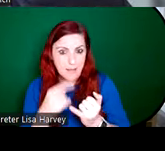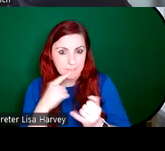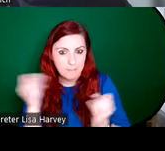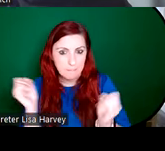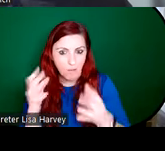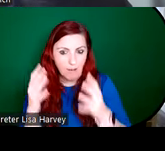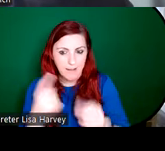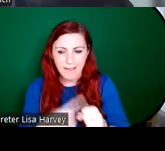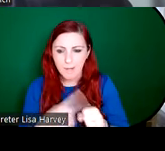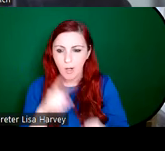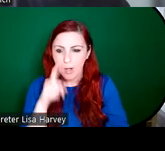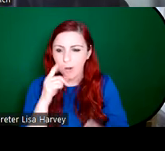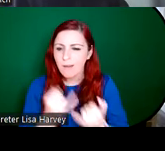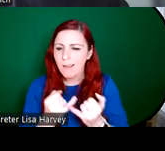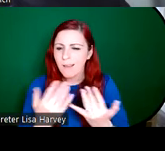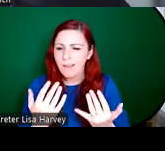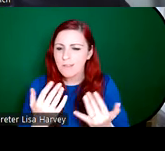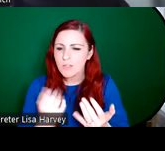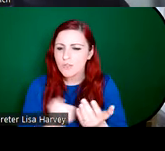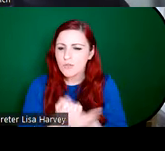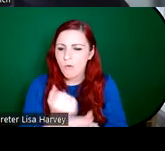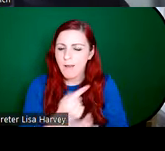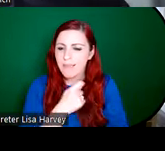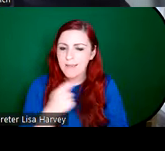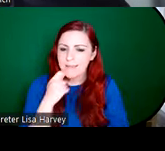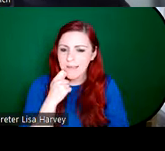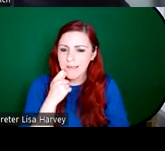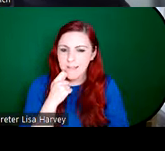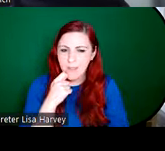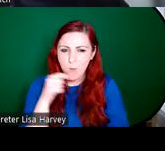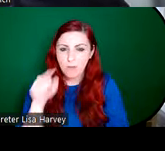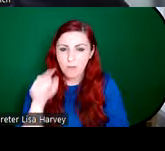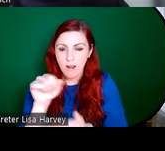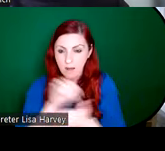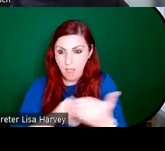that there was a religious recluse living on an island in Ireland, and this man